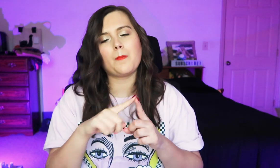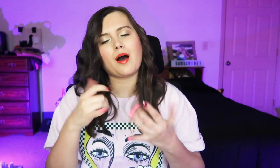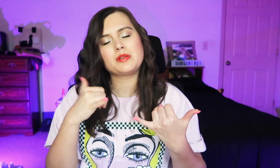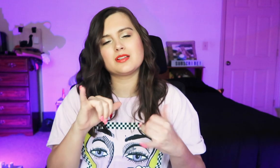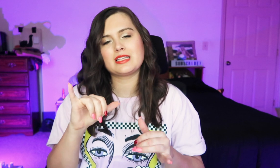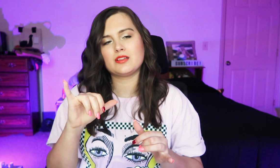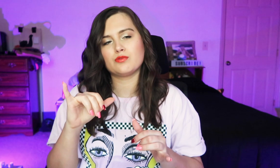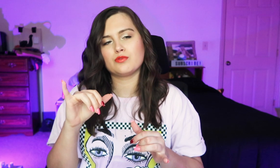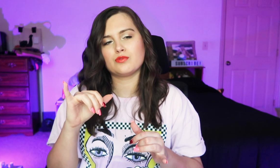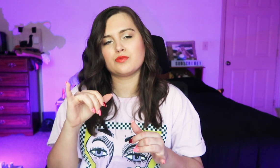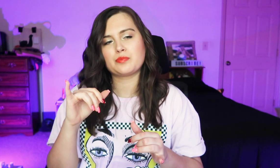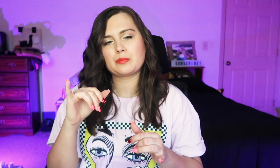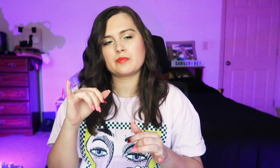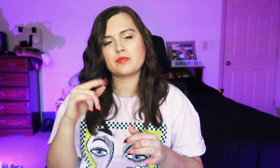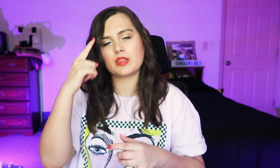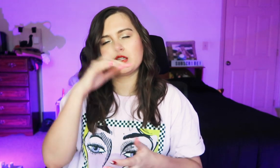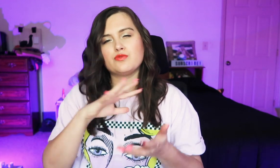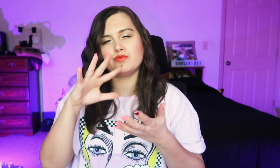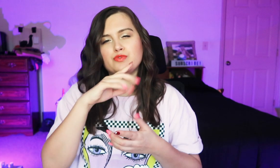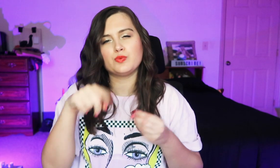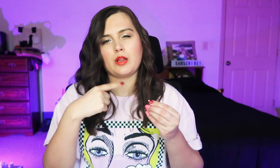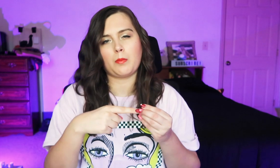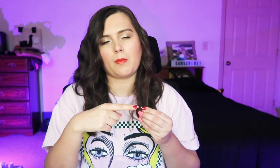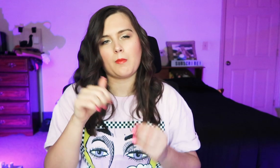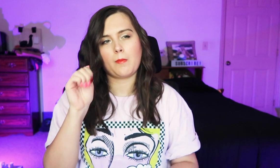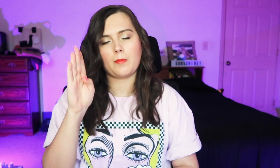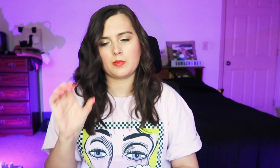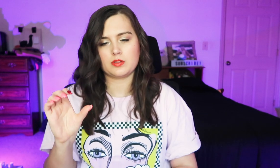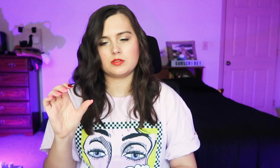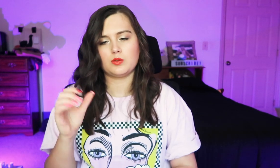But I'm still confused about the alphabet.